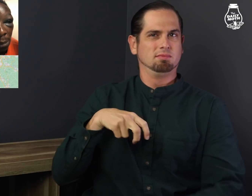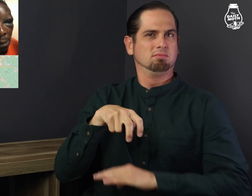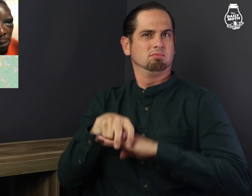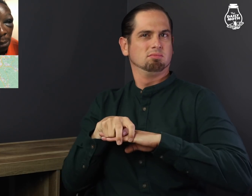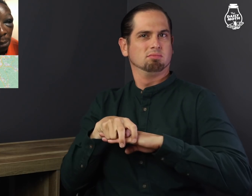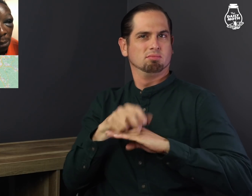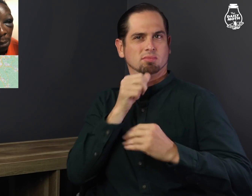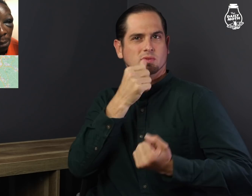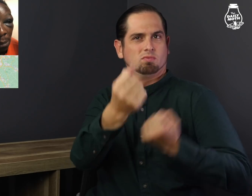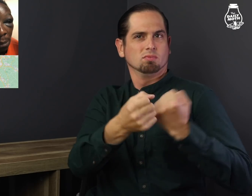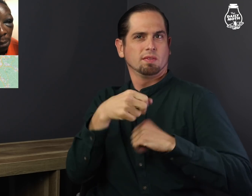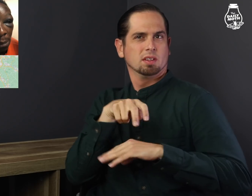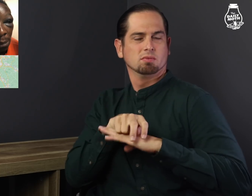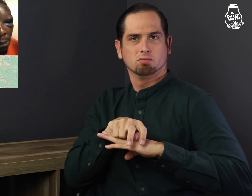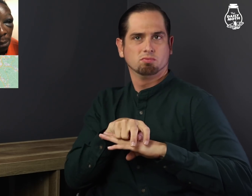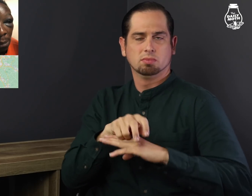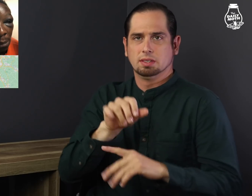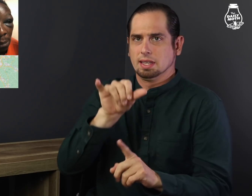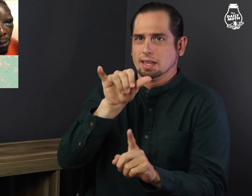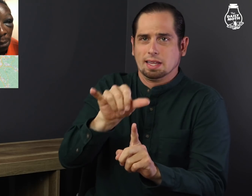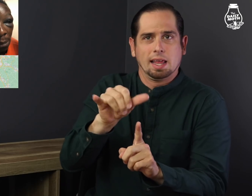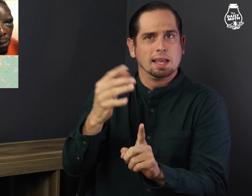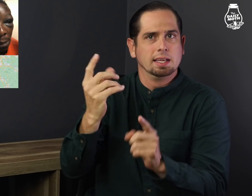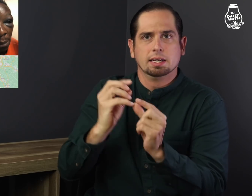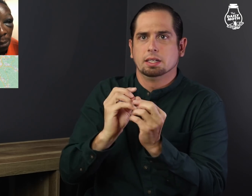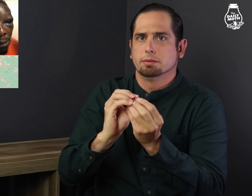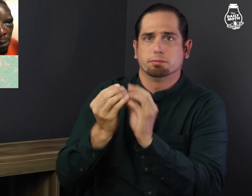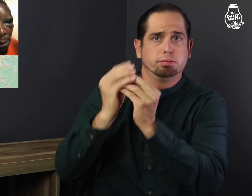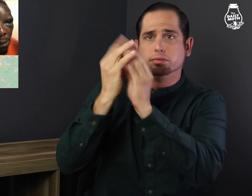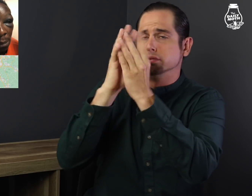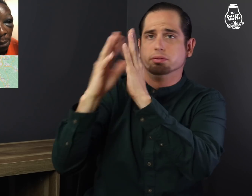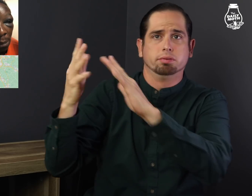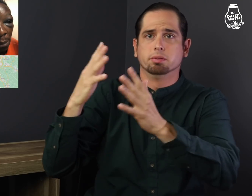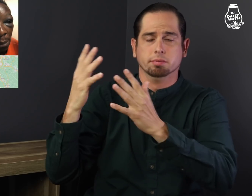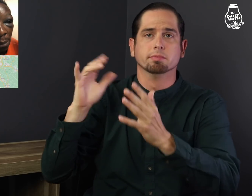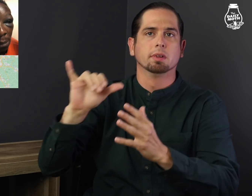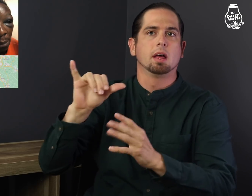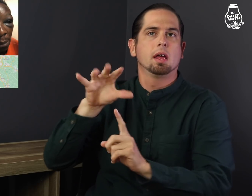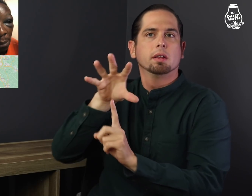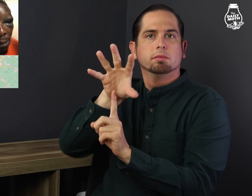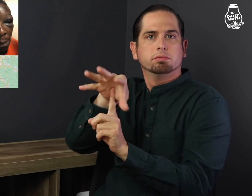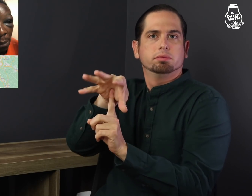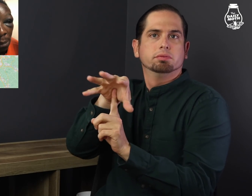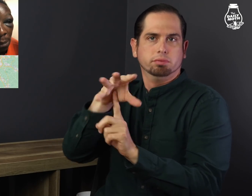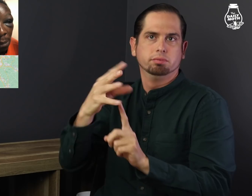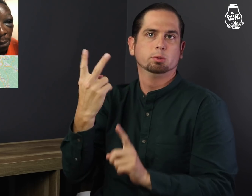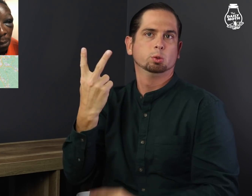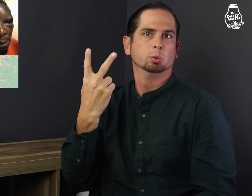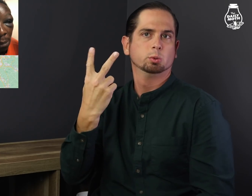his ID since he was a passenger. It escalated from there and that's where videos show